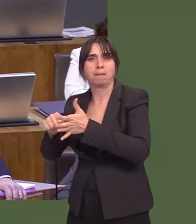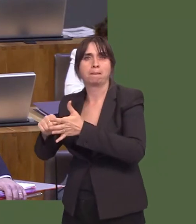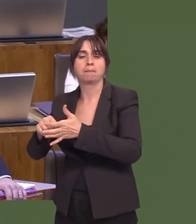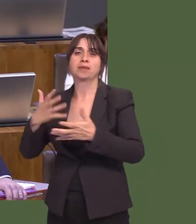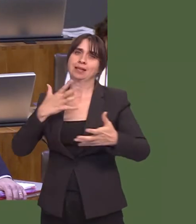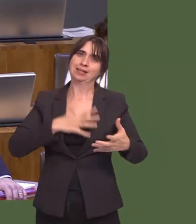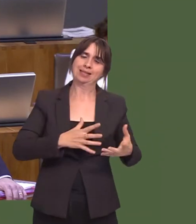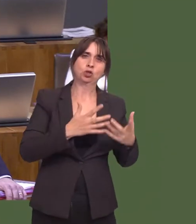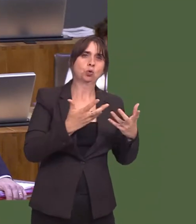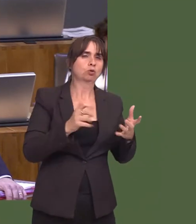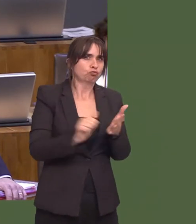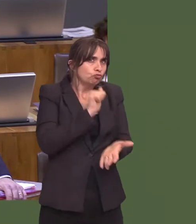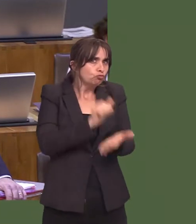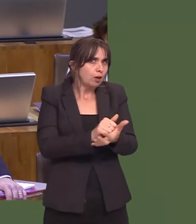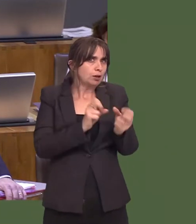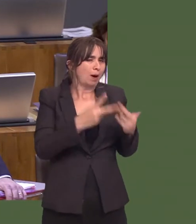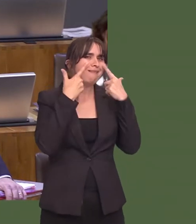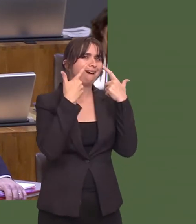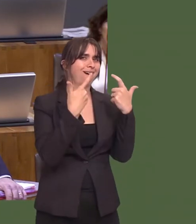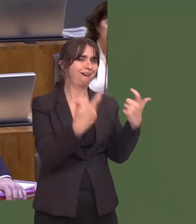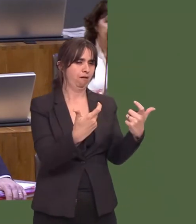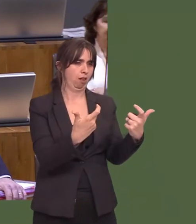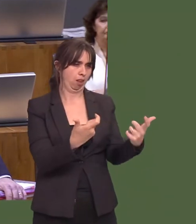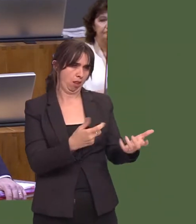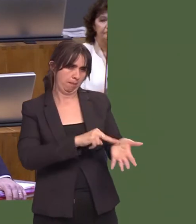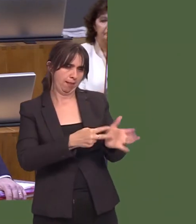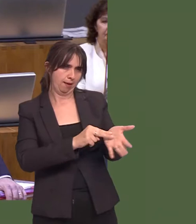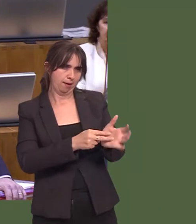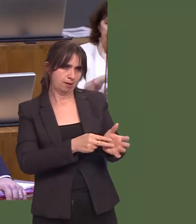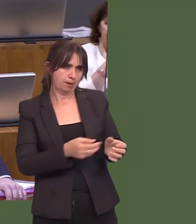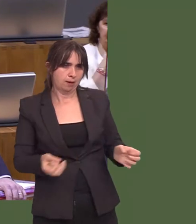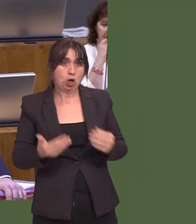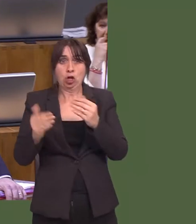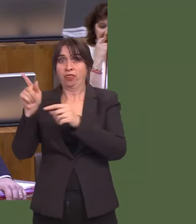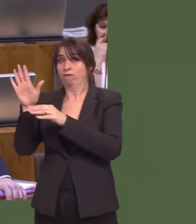We hope, of course, that this will be a successful way of controlling knotweed by a natural predator